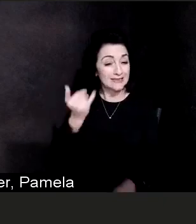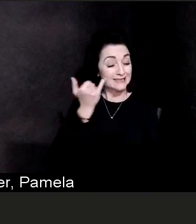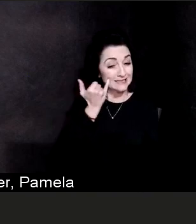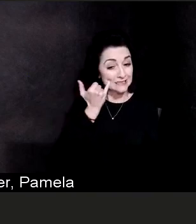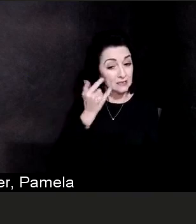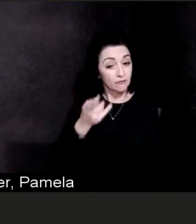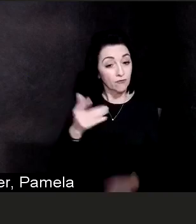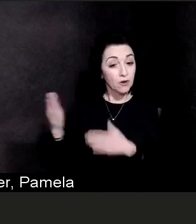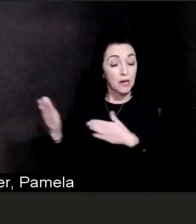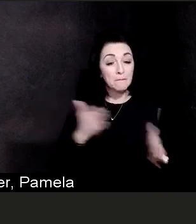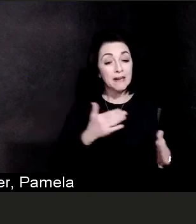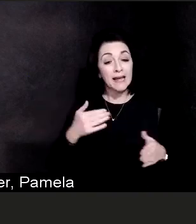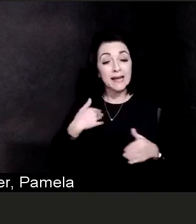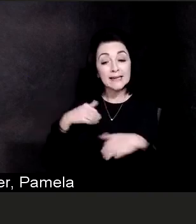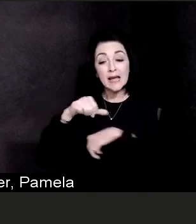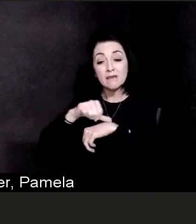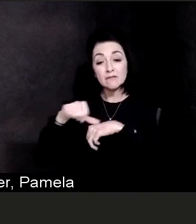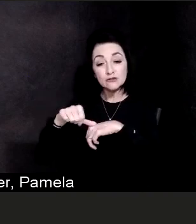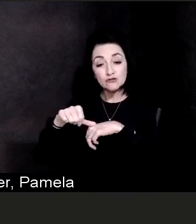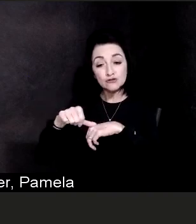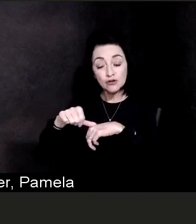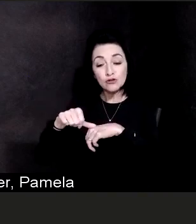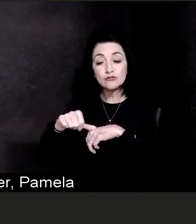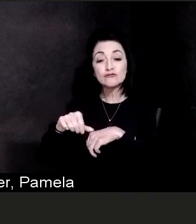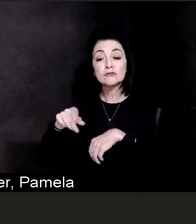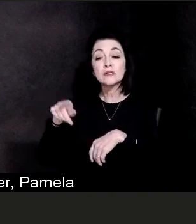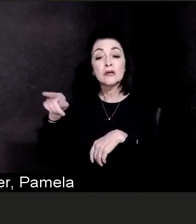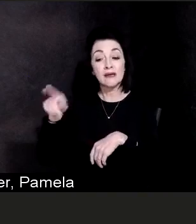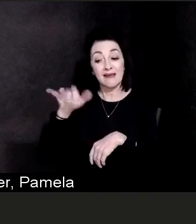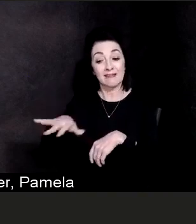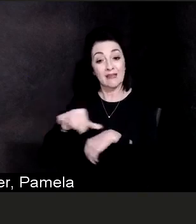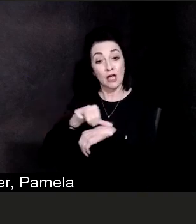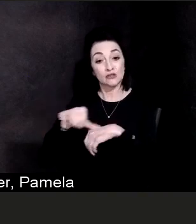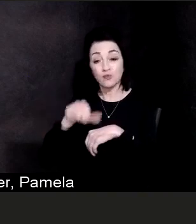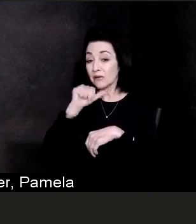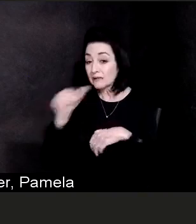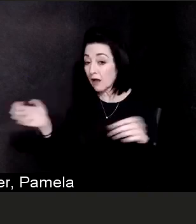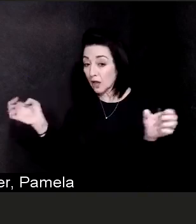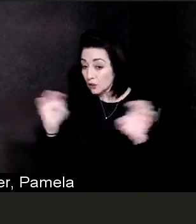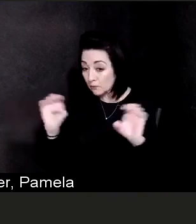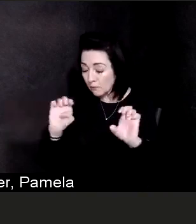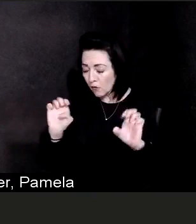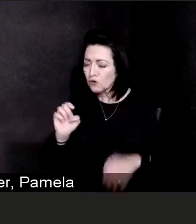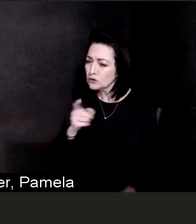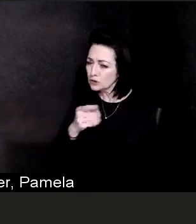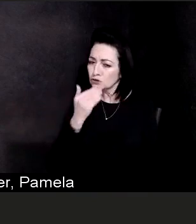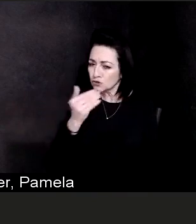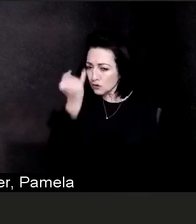that you remain in close contact with your doctor, with your surgeon, with your gastroenterologist,